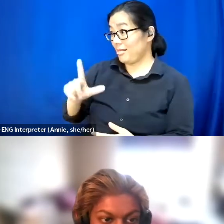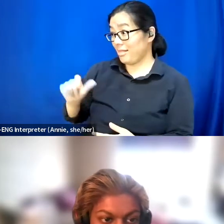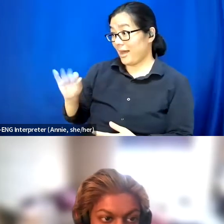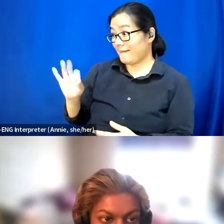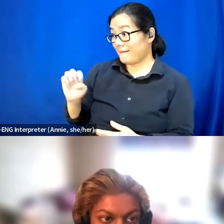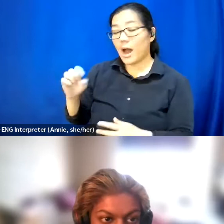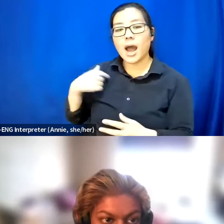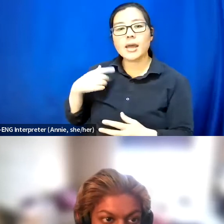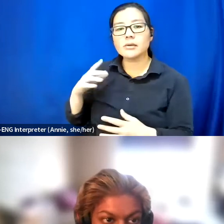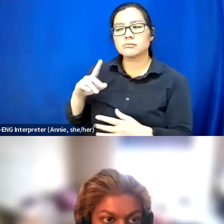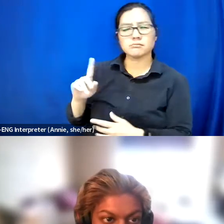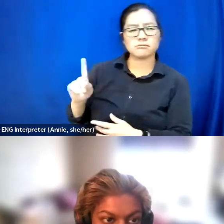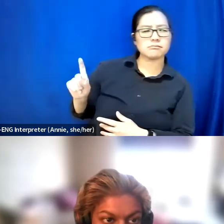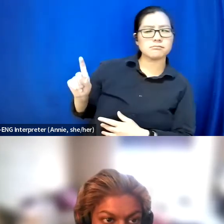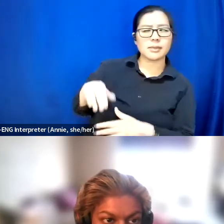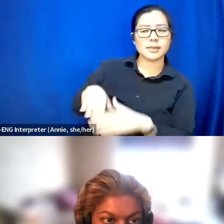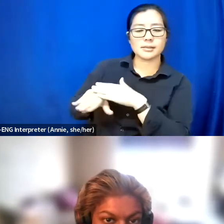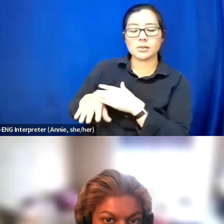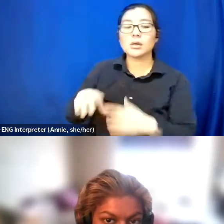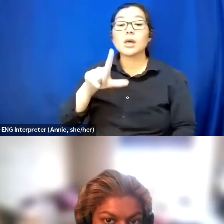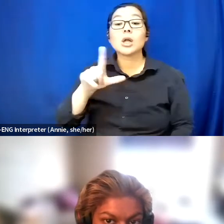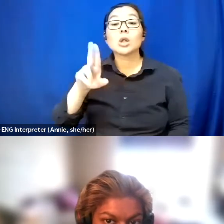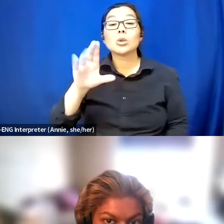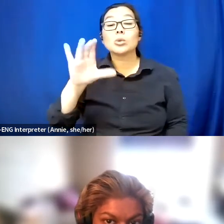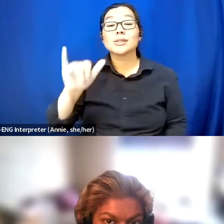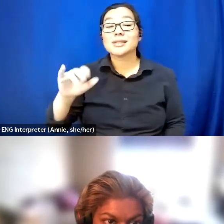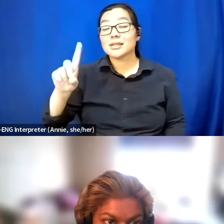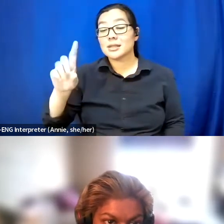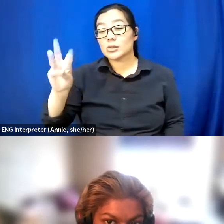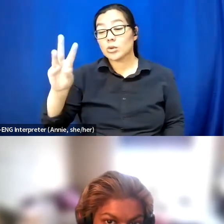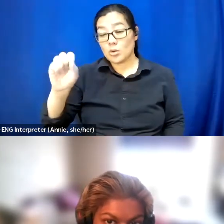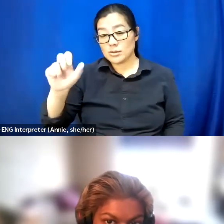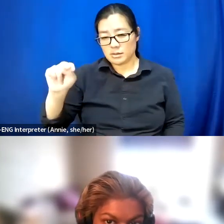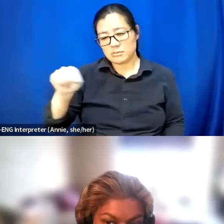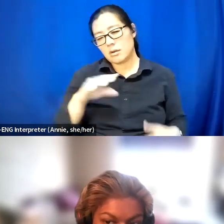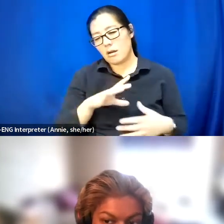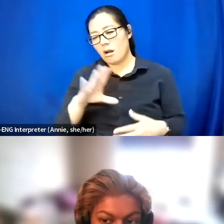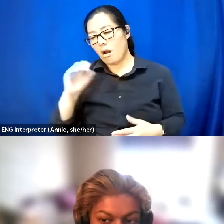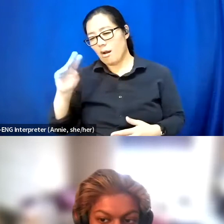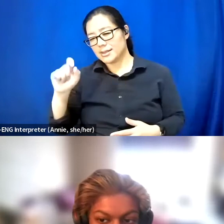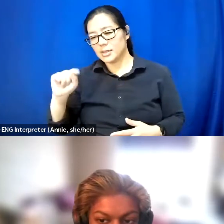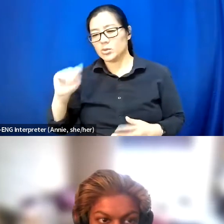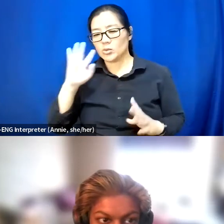Lucy Dawson, who's a content creator online talks a lot about the fact that she will not go